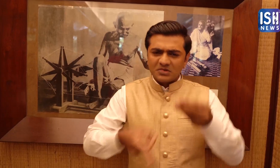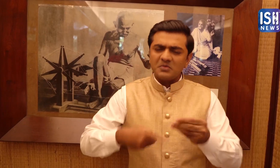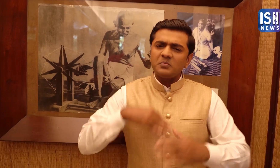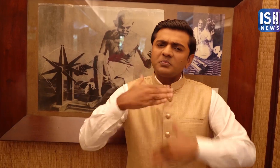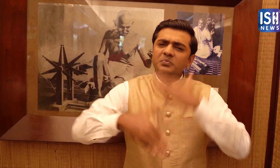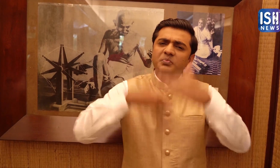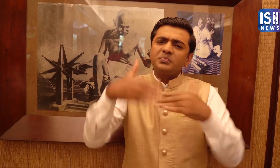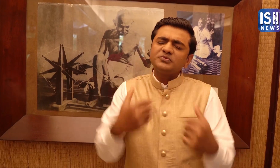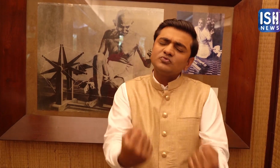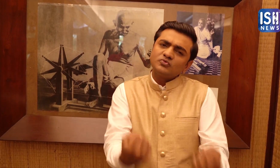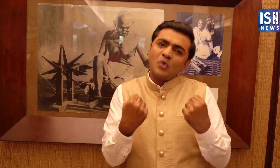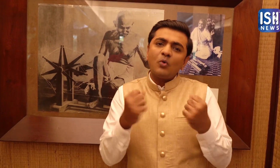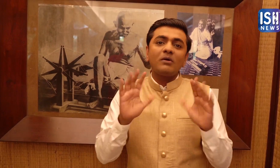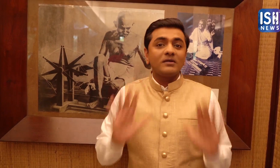then Indian will develop and become very strong.